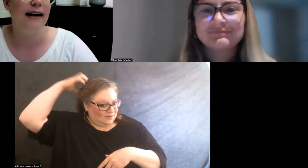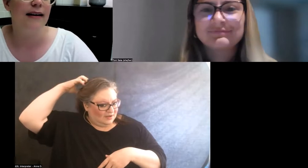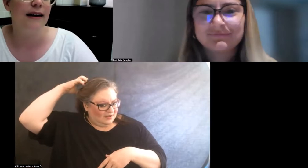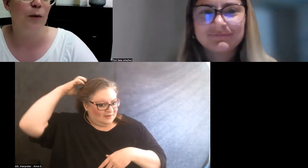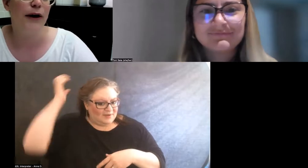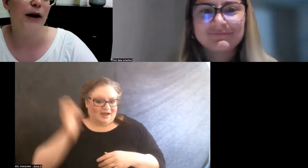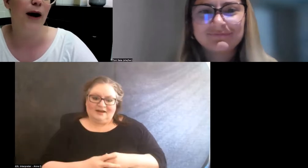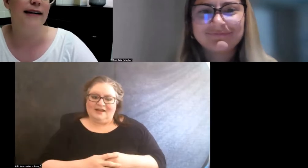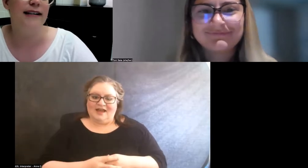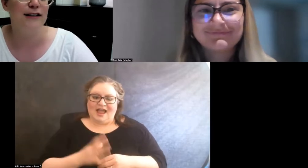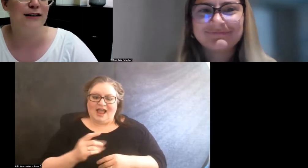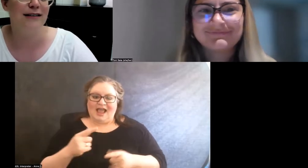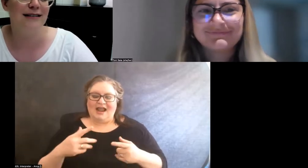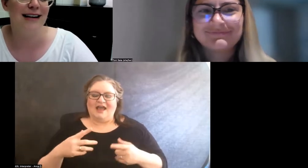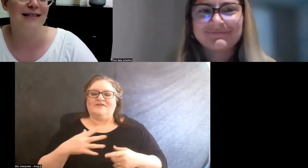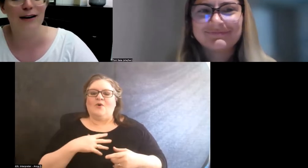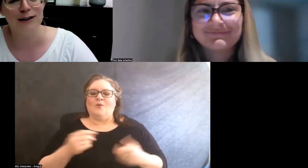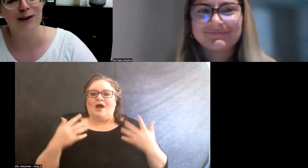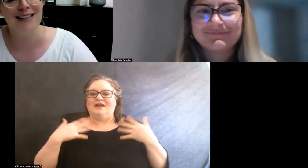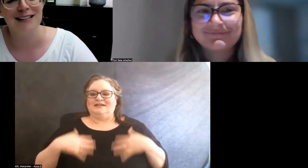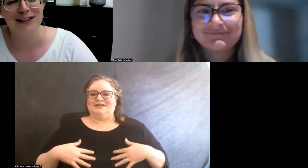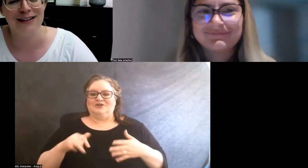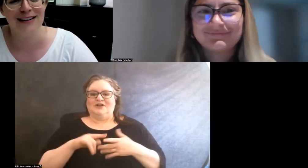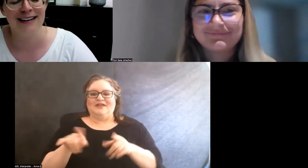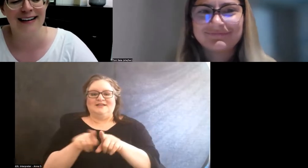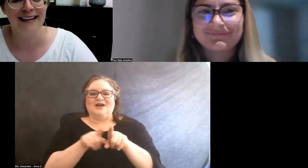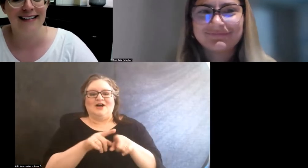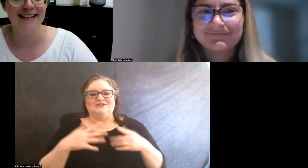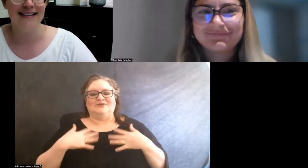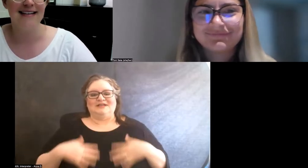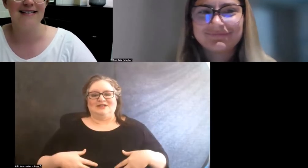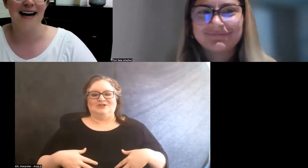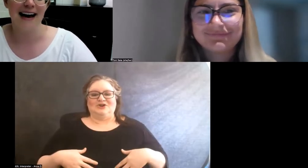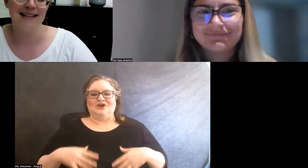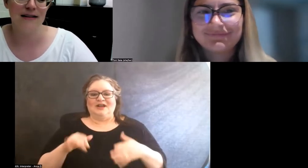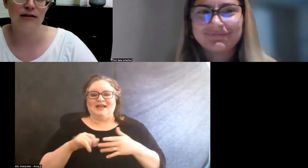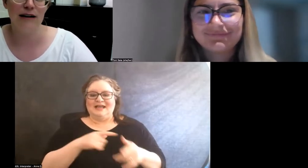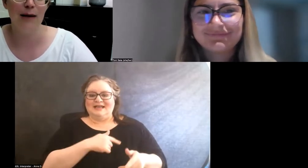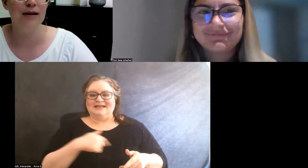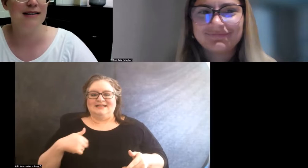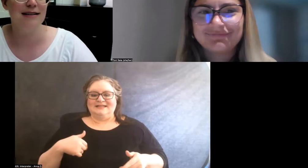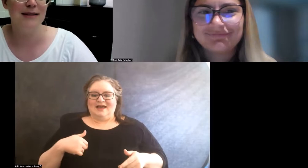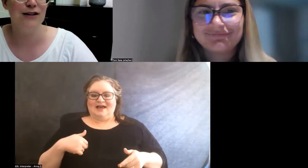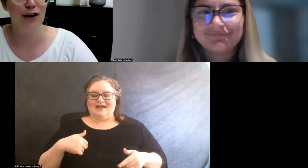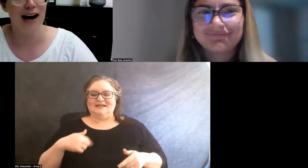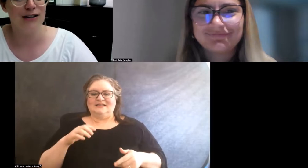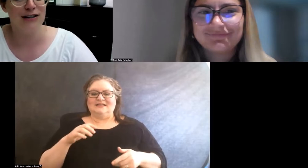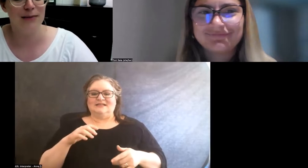and I'm wearing a white t-shirt, that is also a t-shirt that says, "ableism is trash."